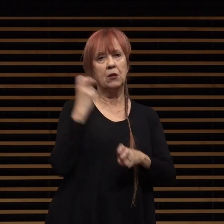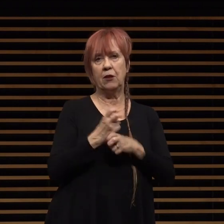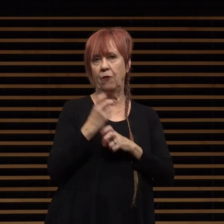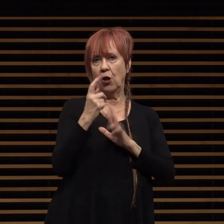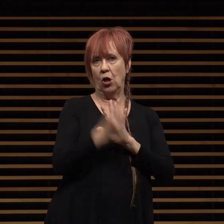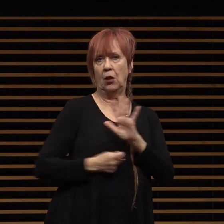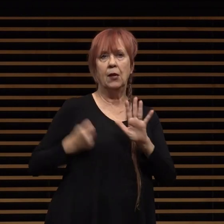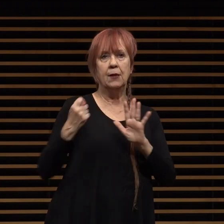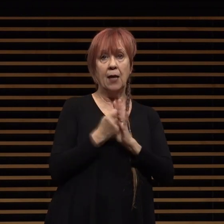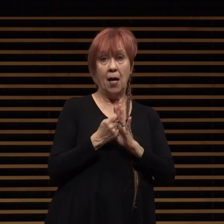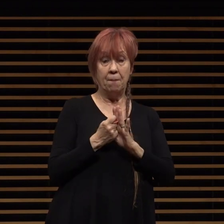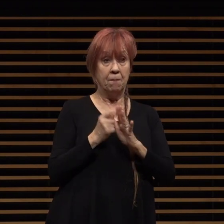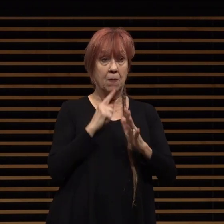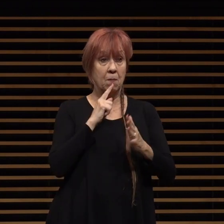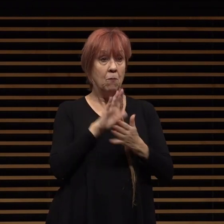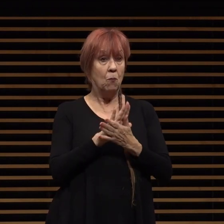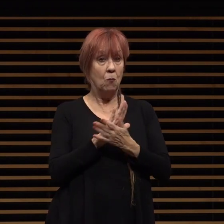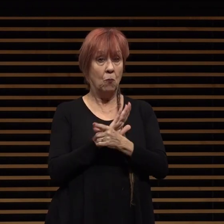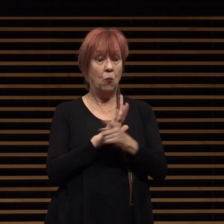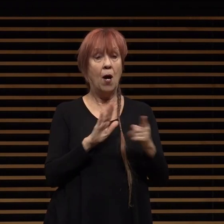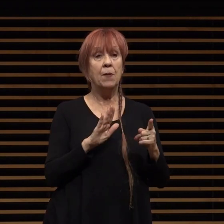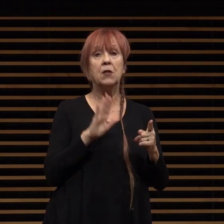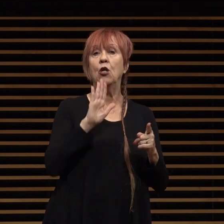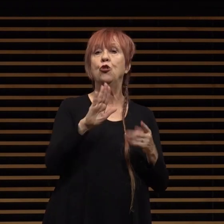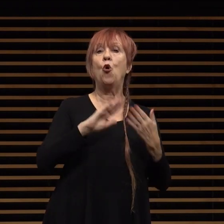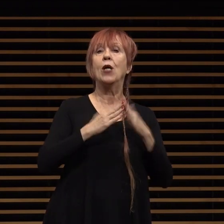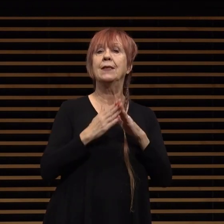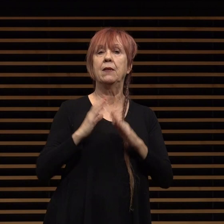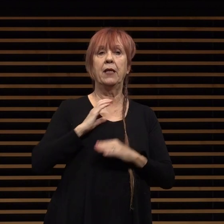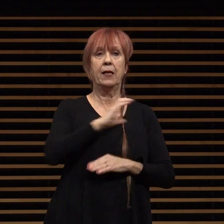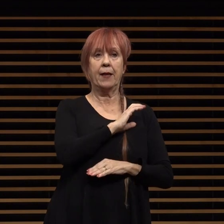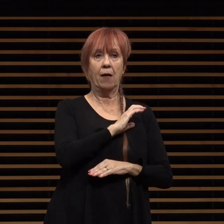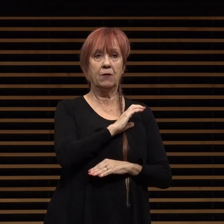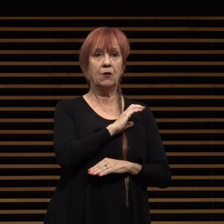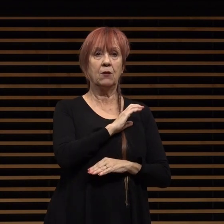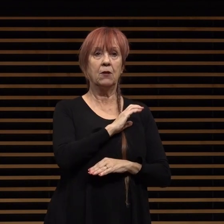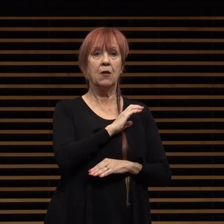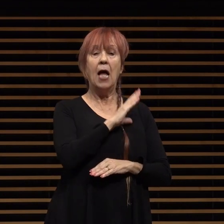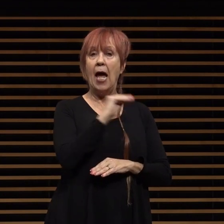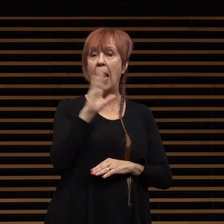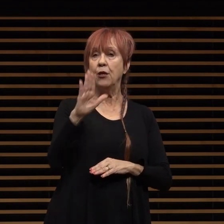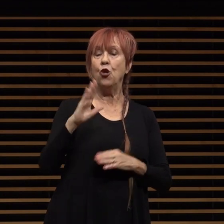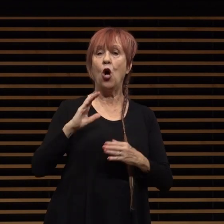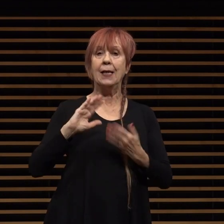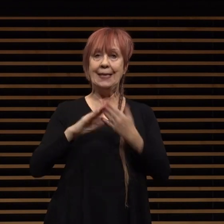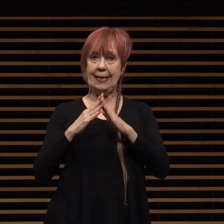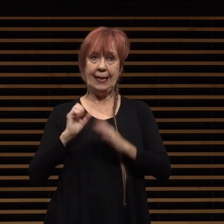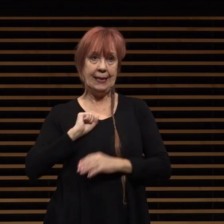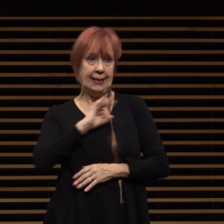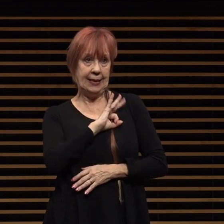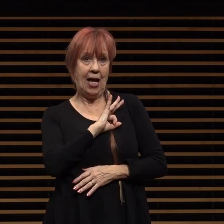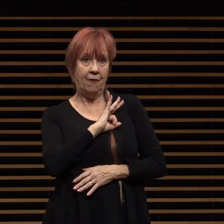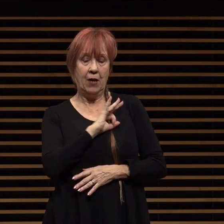be assured that your city council